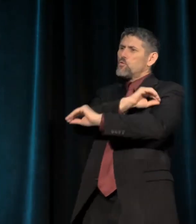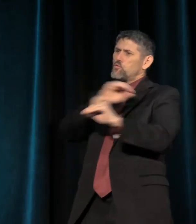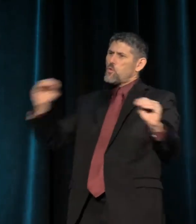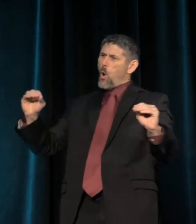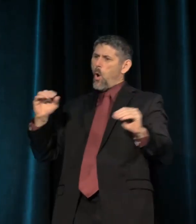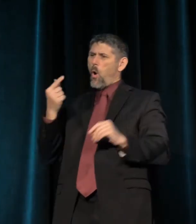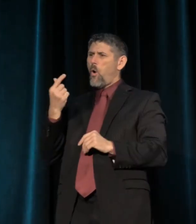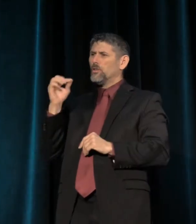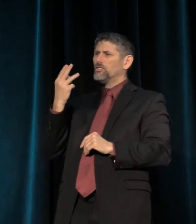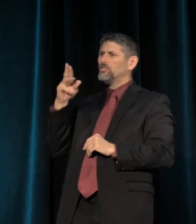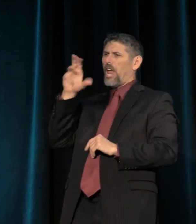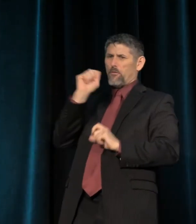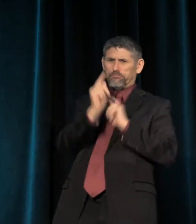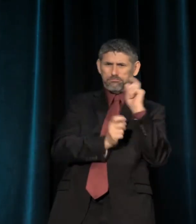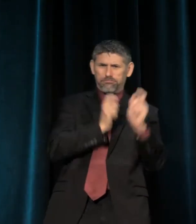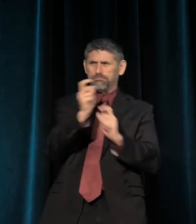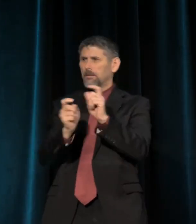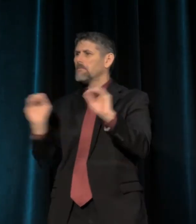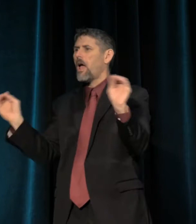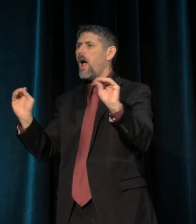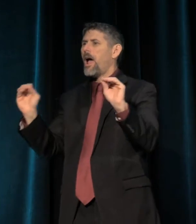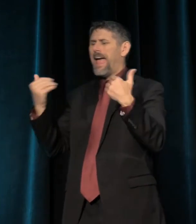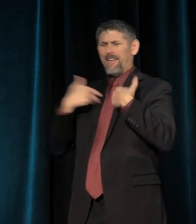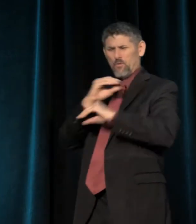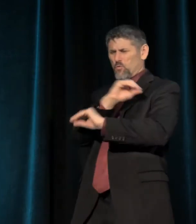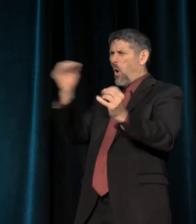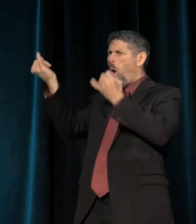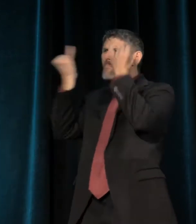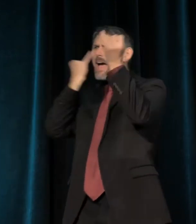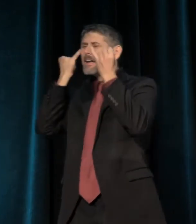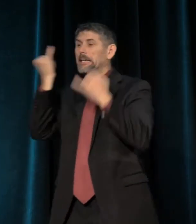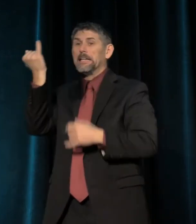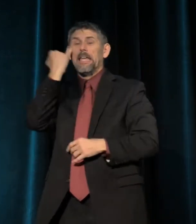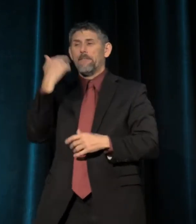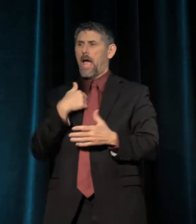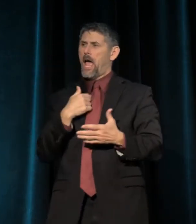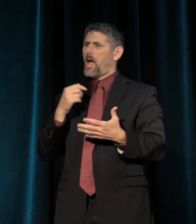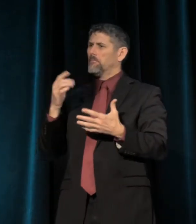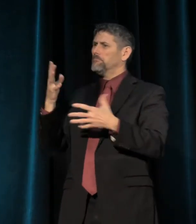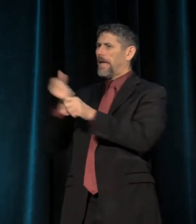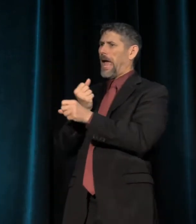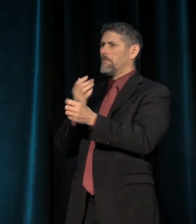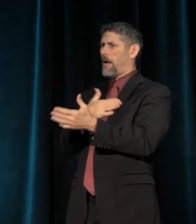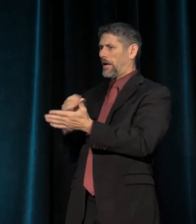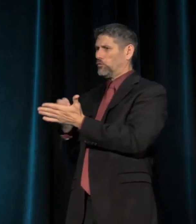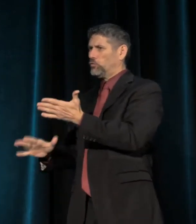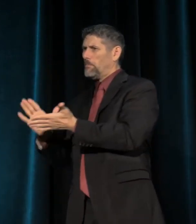that display a complete lack of imagination. If I was grading my students, that's what I'd write: